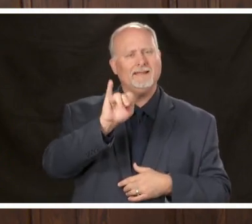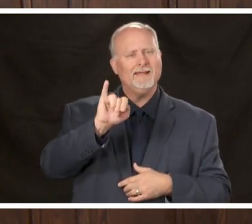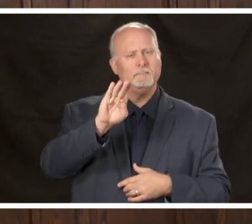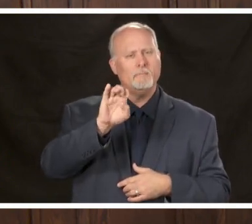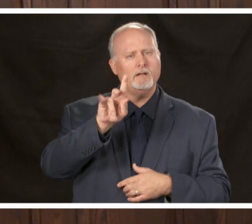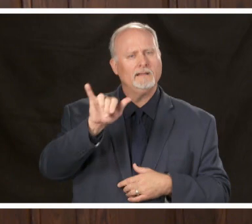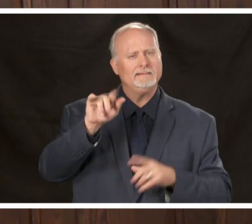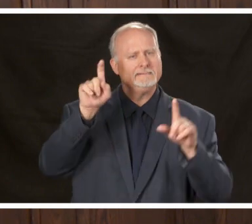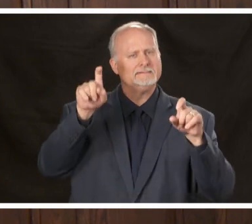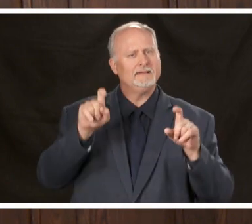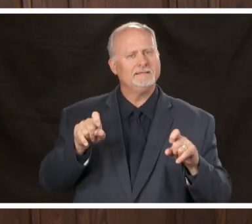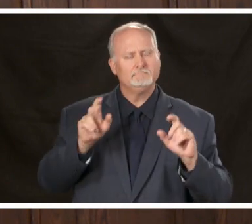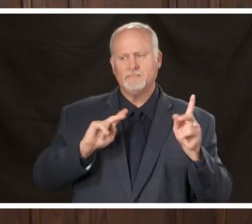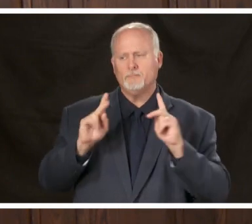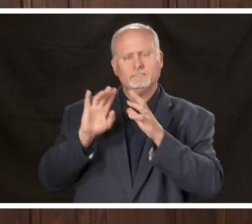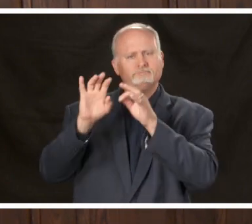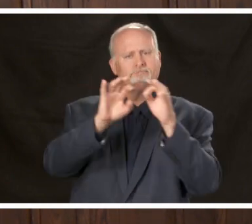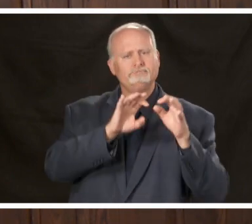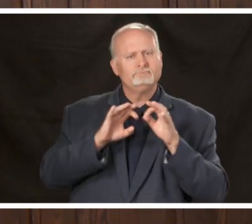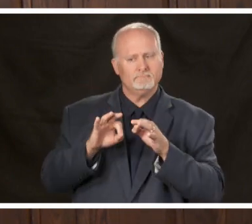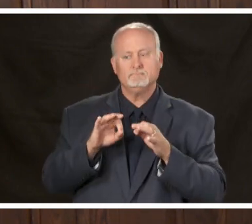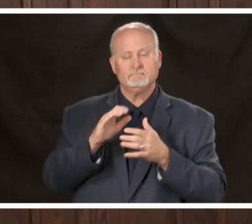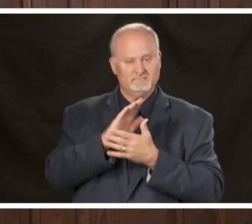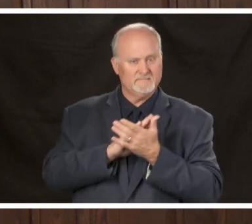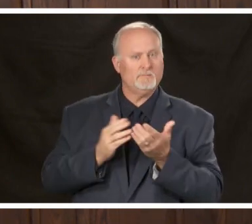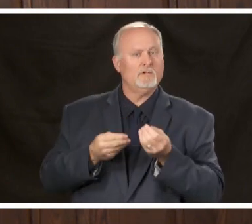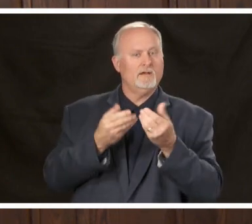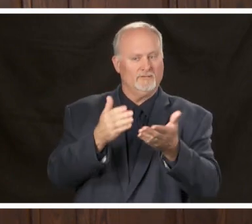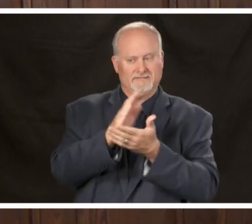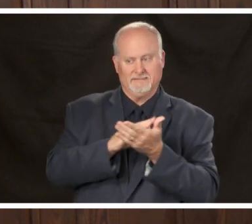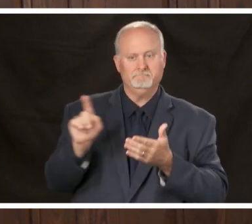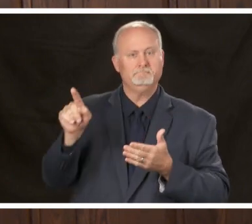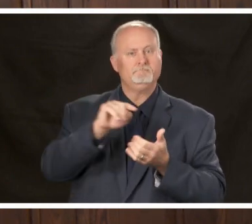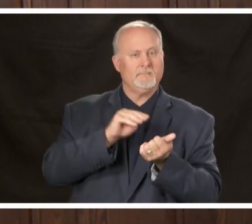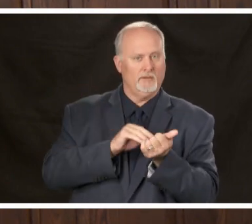hearing about and some are being offered by various providers but we do still